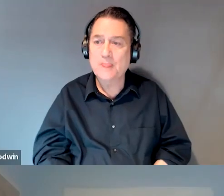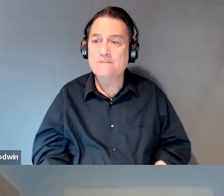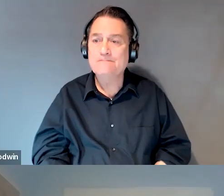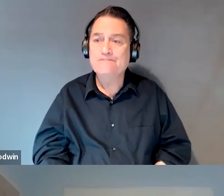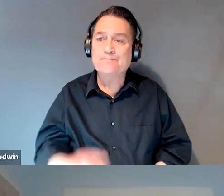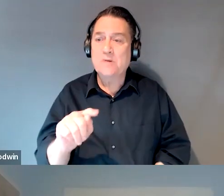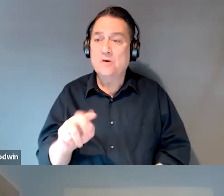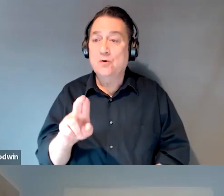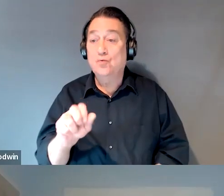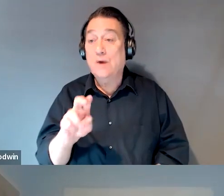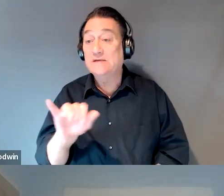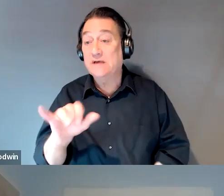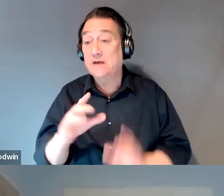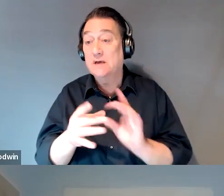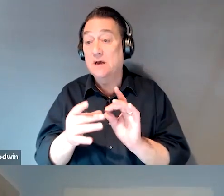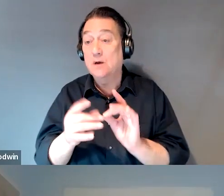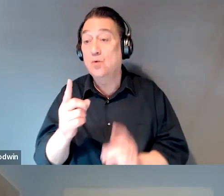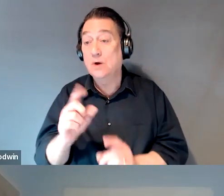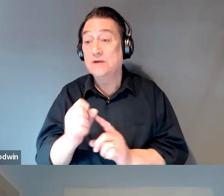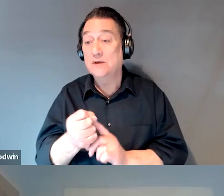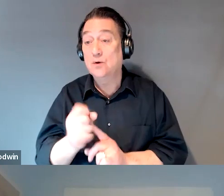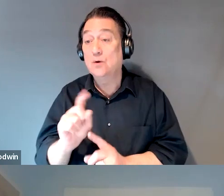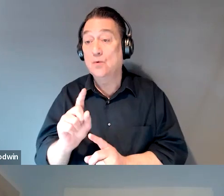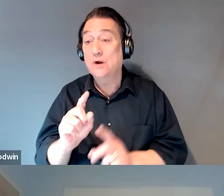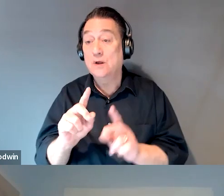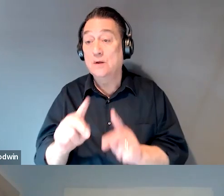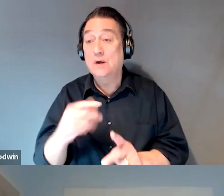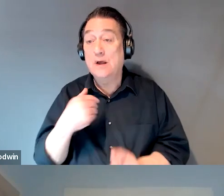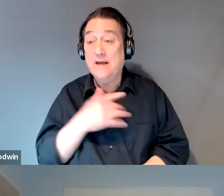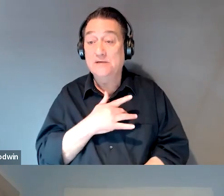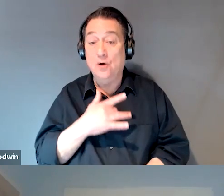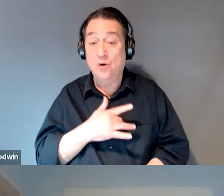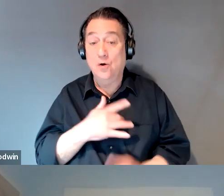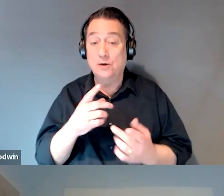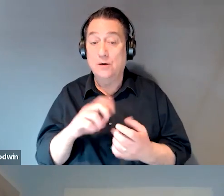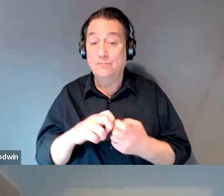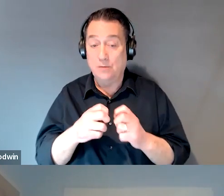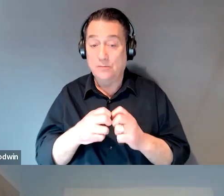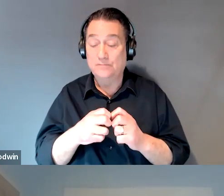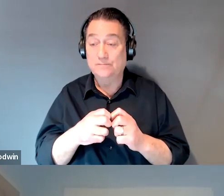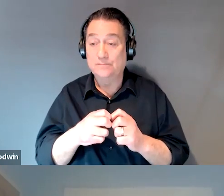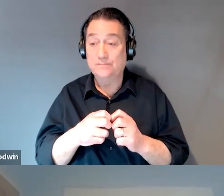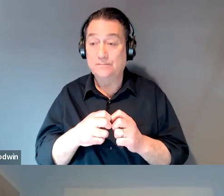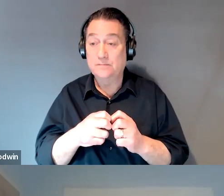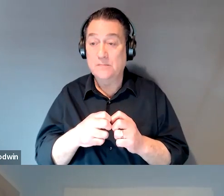Well I have one situation where the individual, he has a heart problem and an intellectual disability